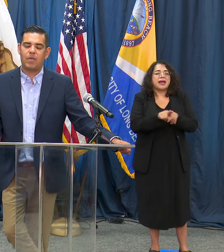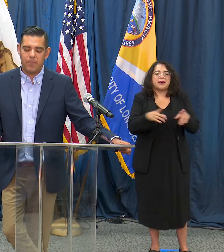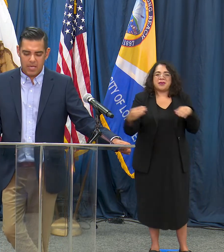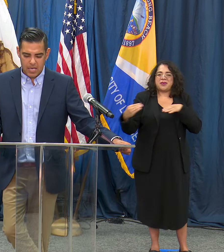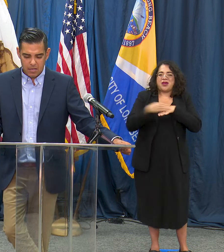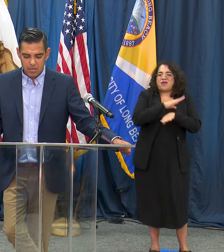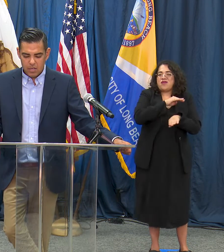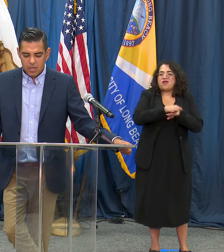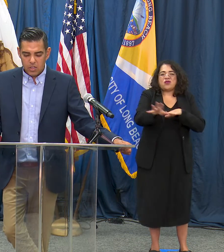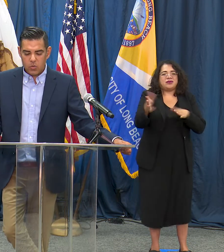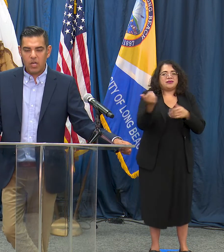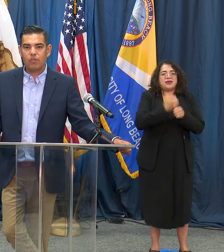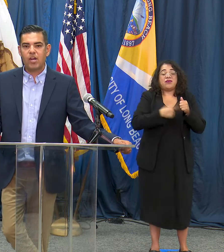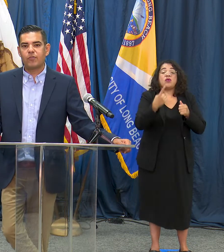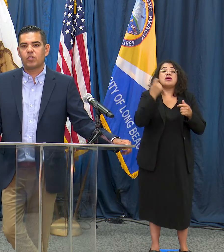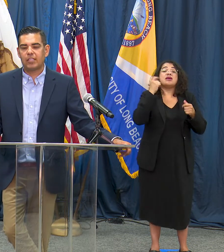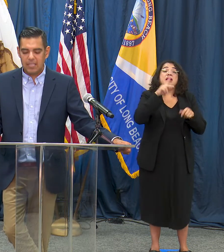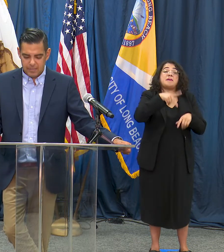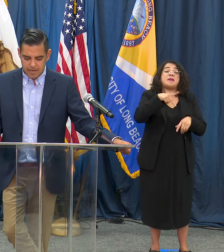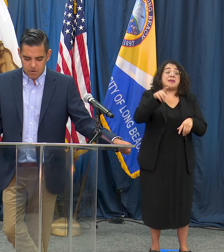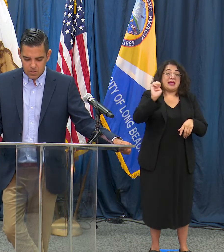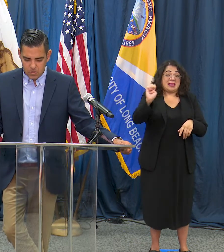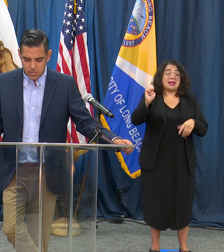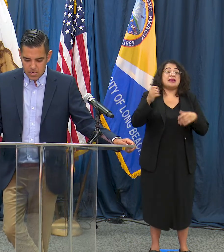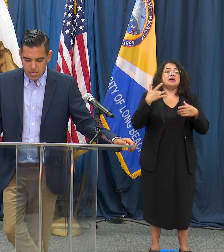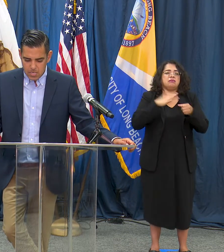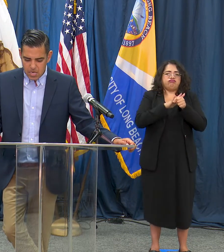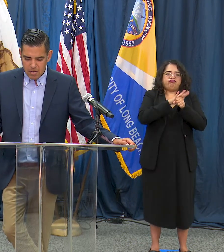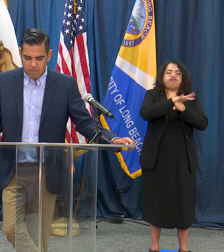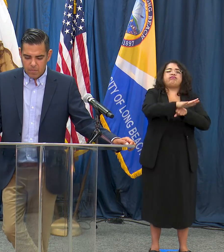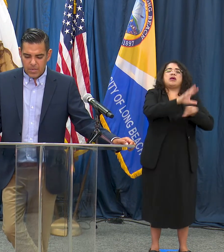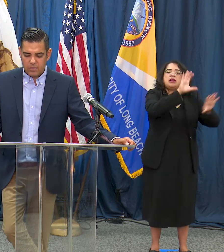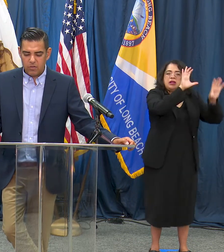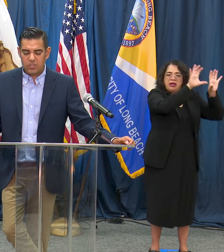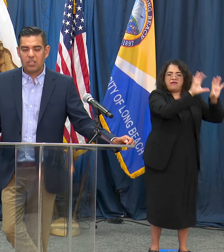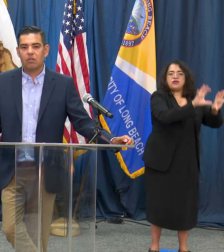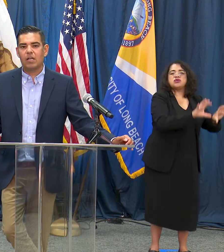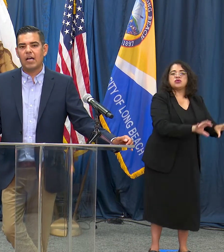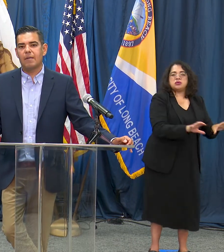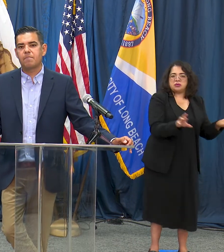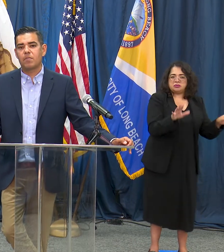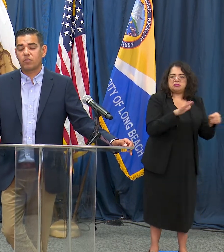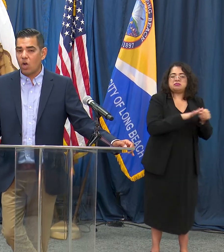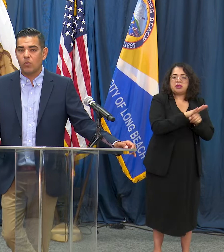PPE to our healthcare facilities and others but there's always